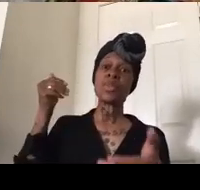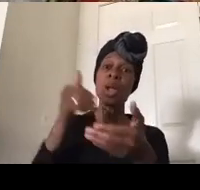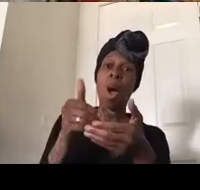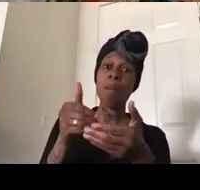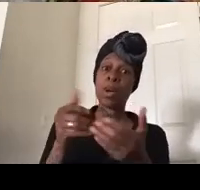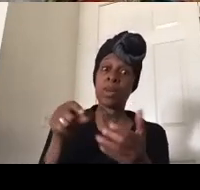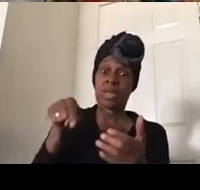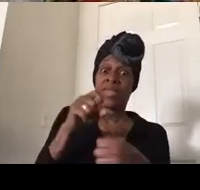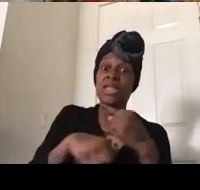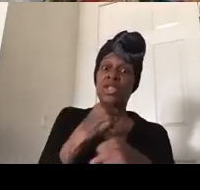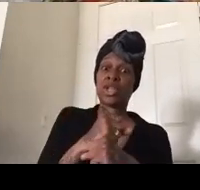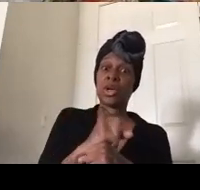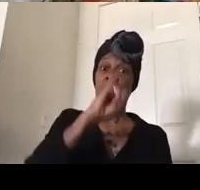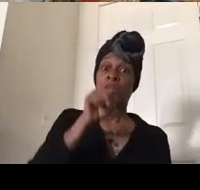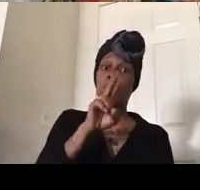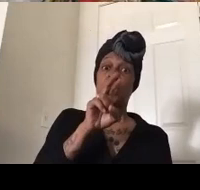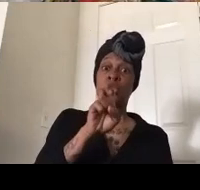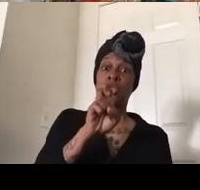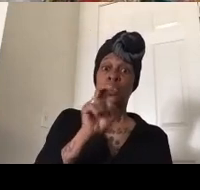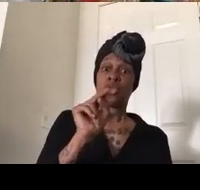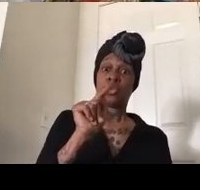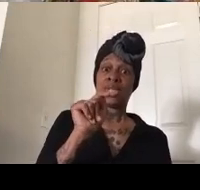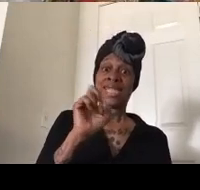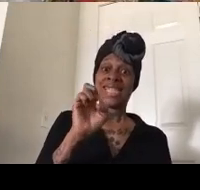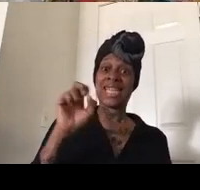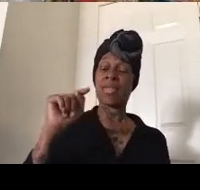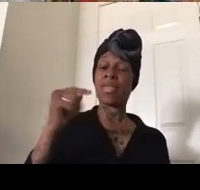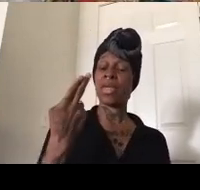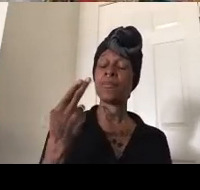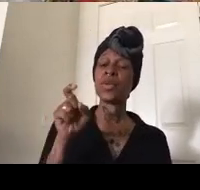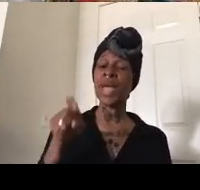of black wall street your um current occupant of the white house